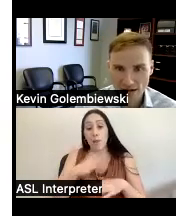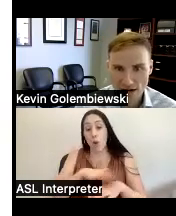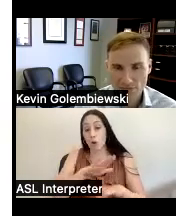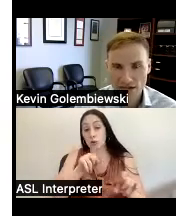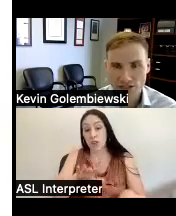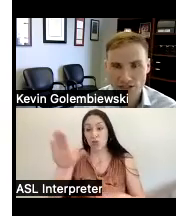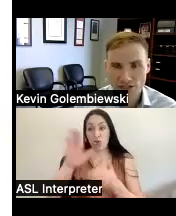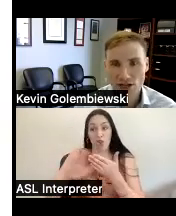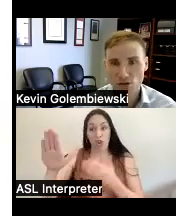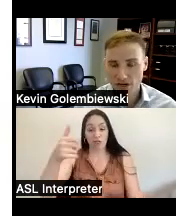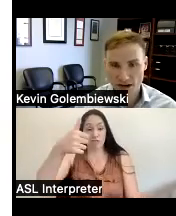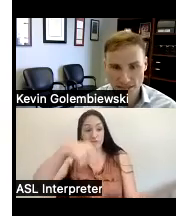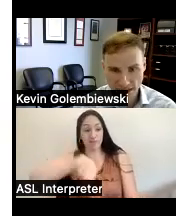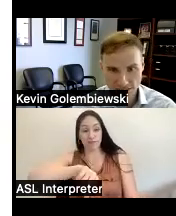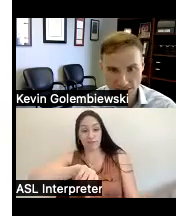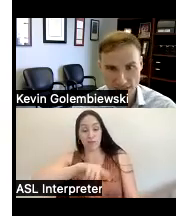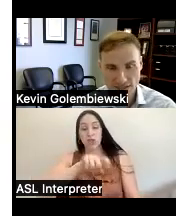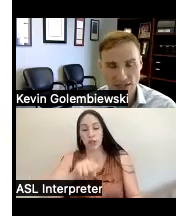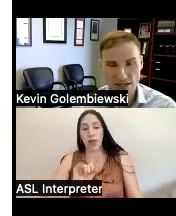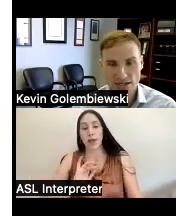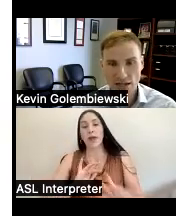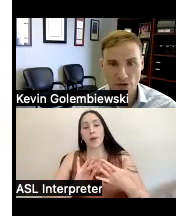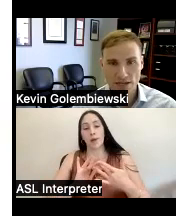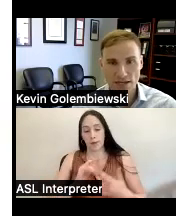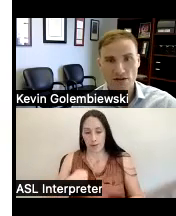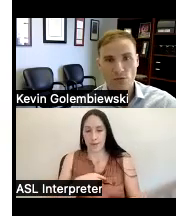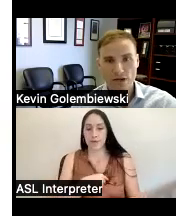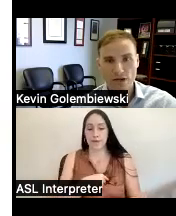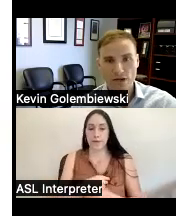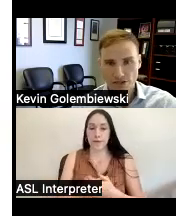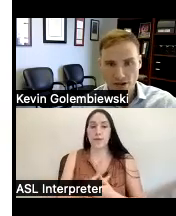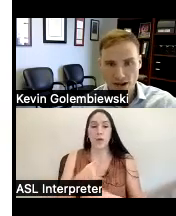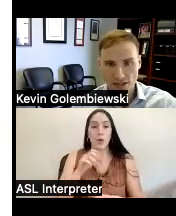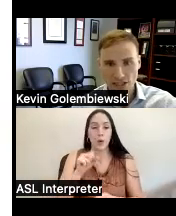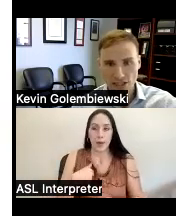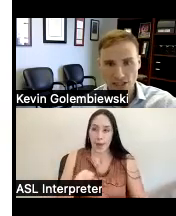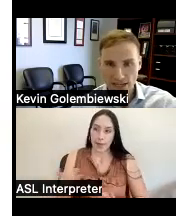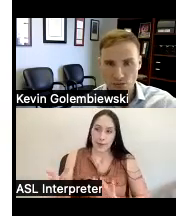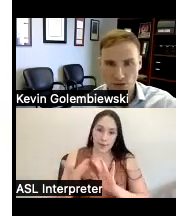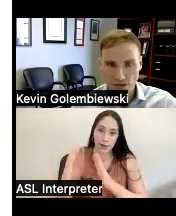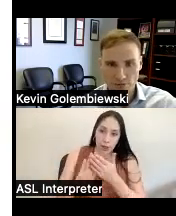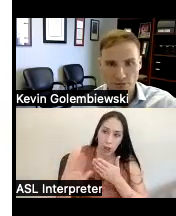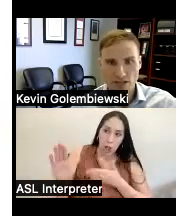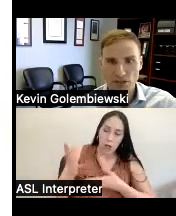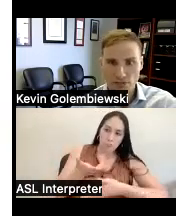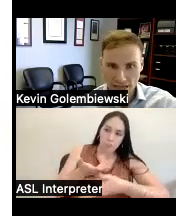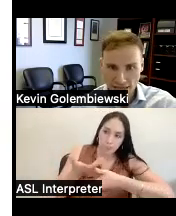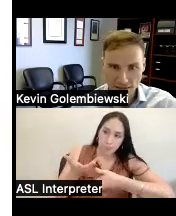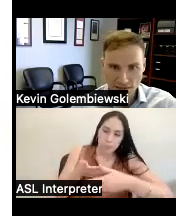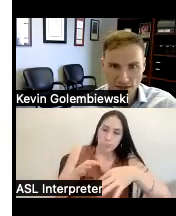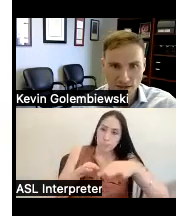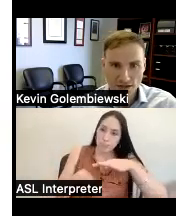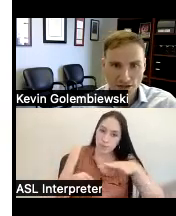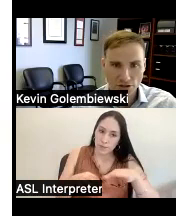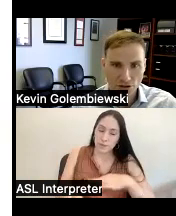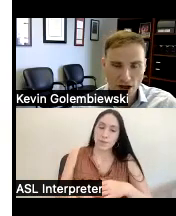accommodation you can contact us and we can reach out to the college engage with them explain their